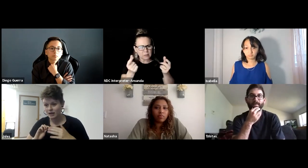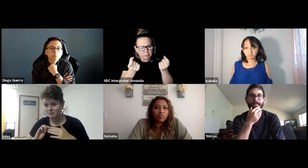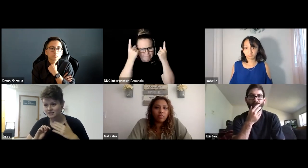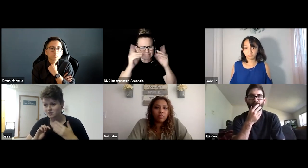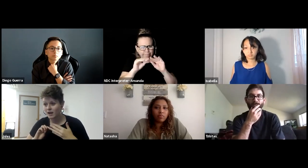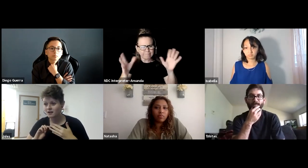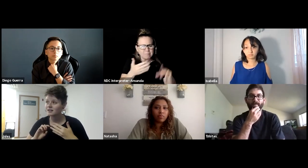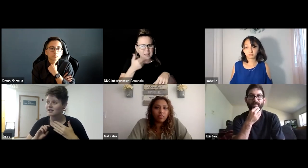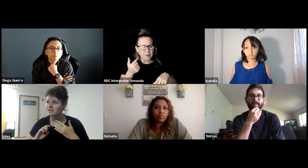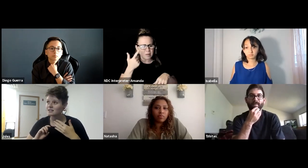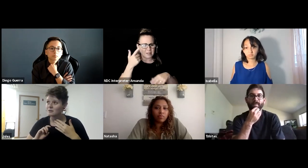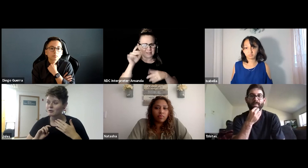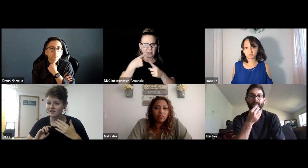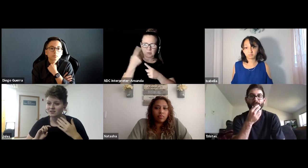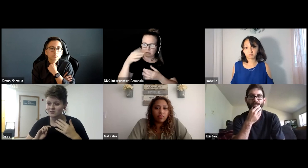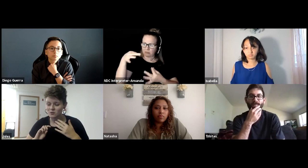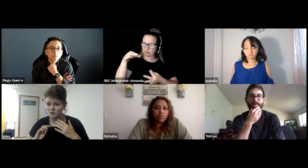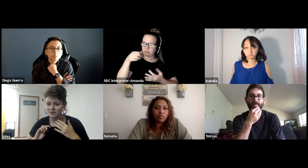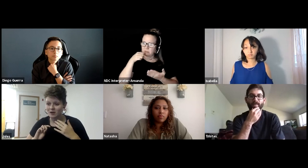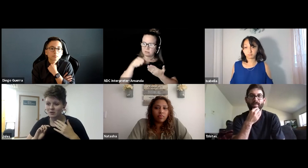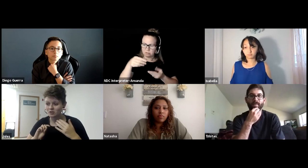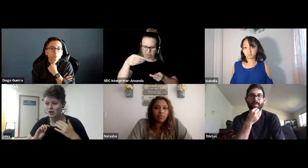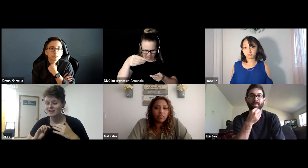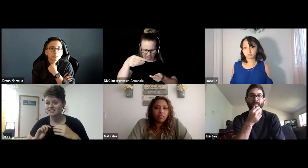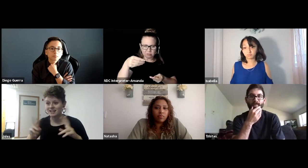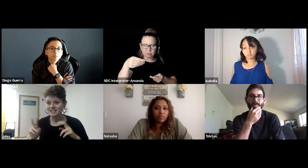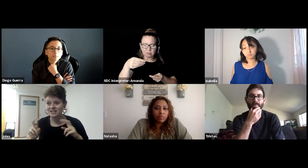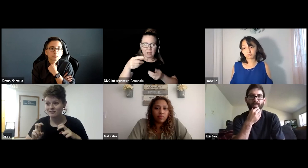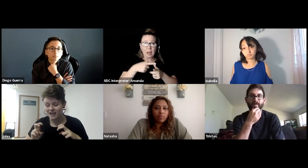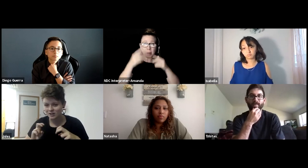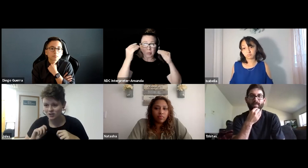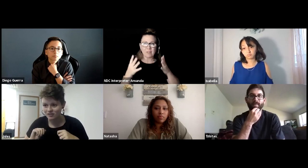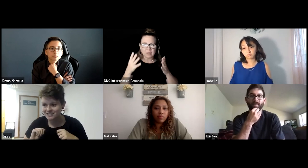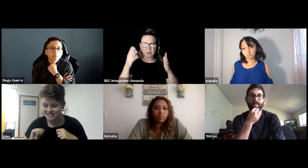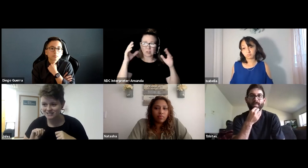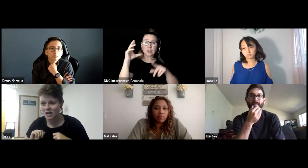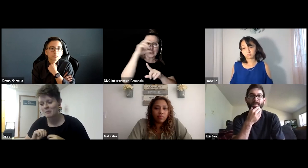happens as well is professors assume that you're trying to like take advantage of the system